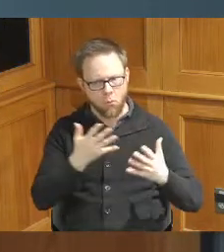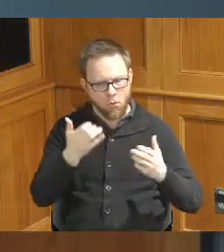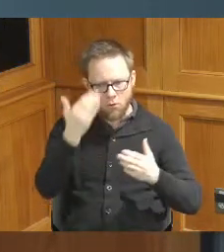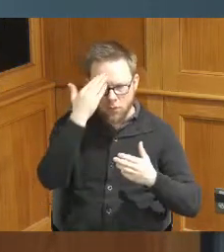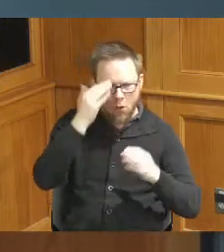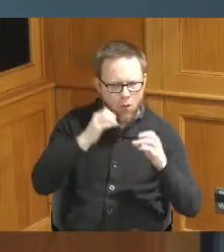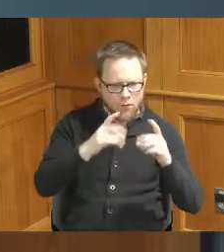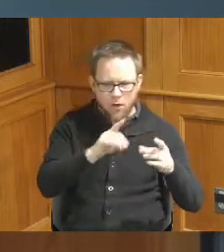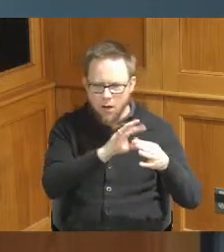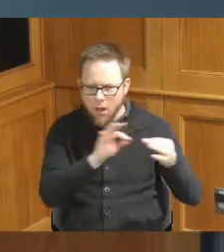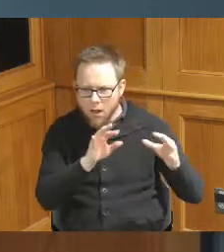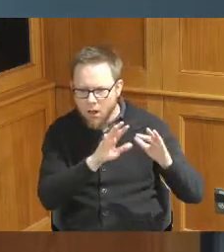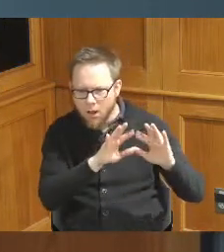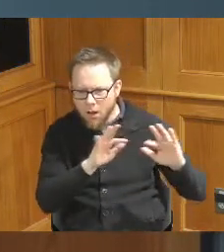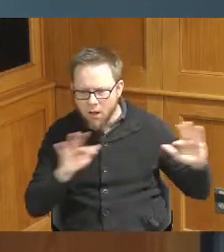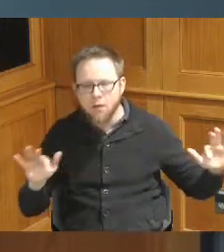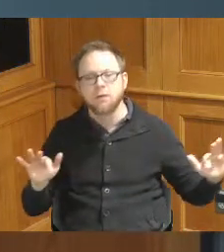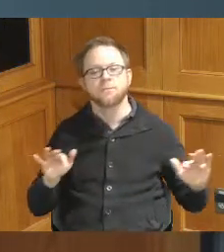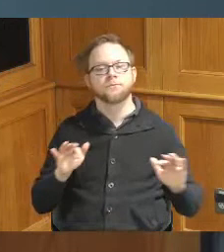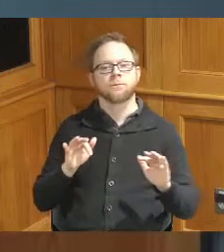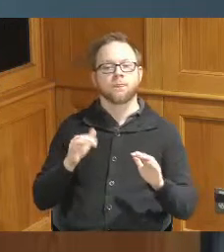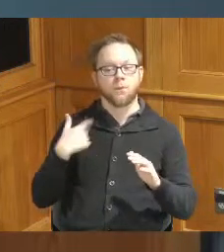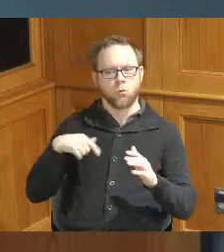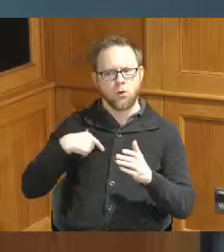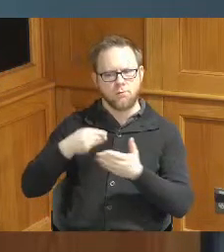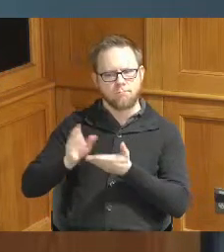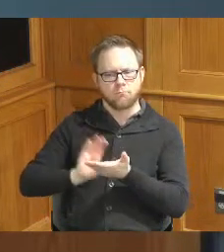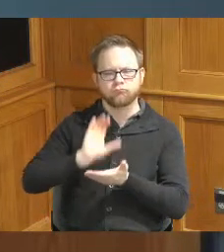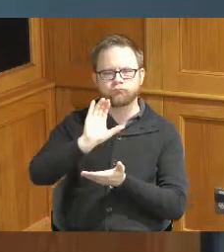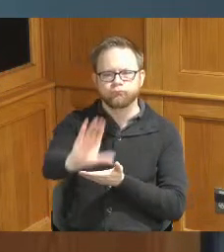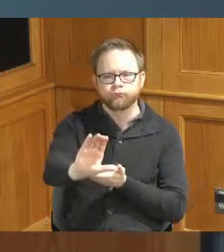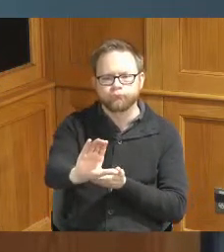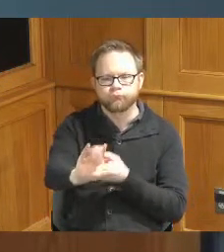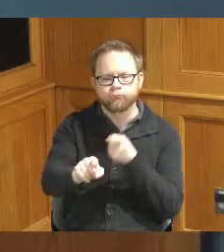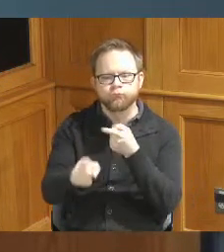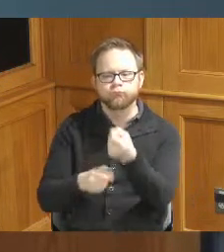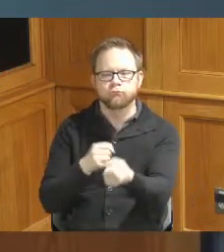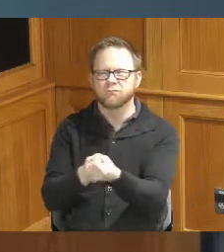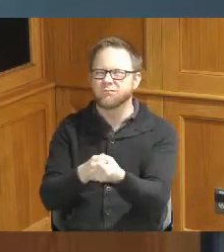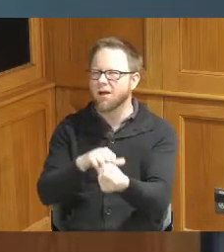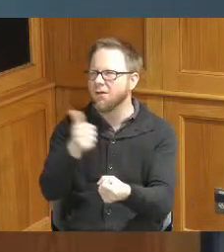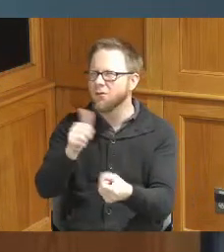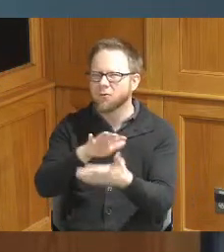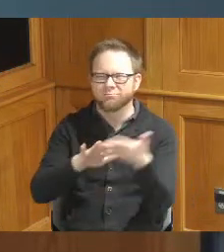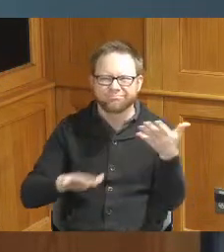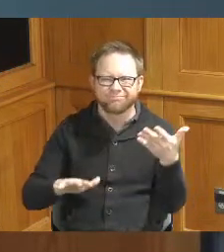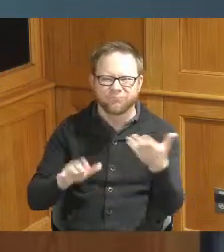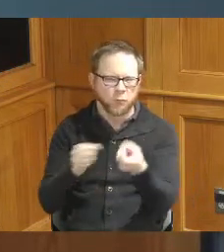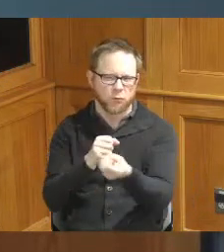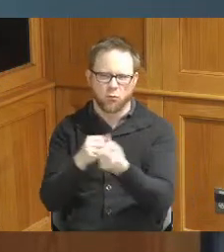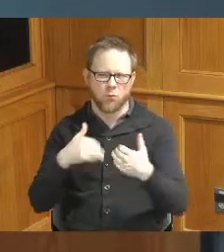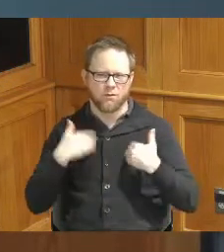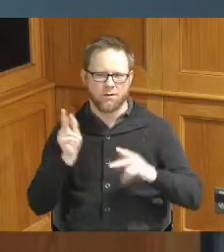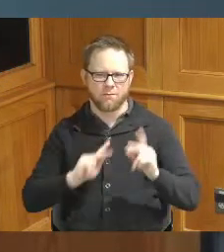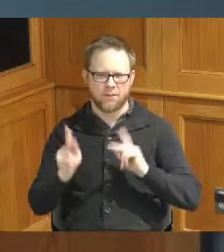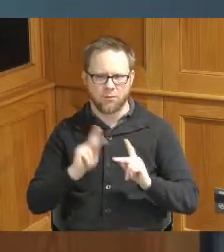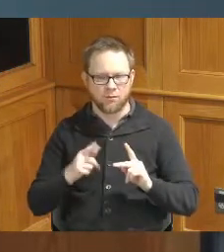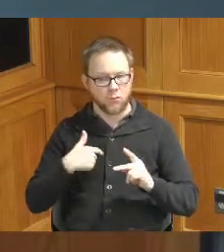we put money in other things like use I mean I want to have a whole thing about you everybody